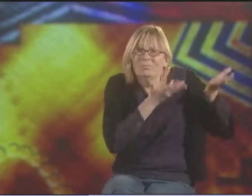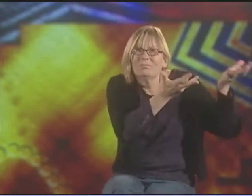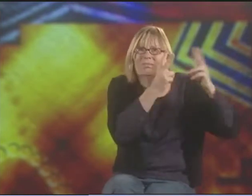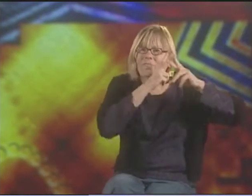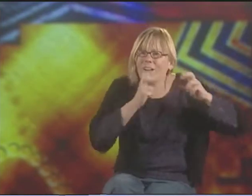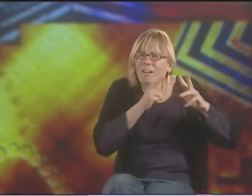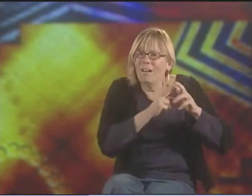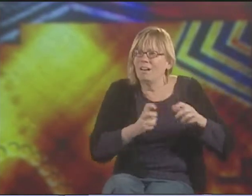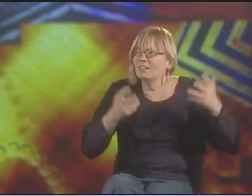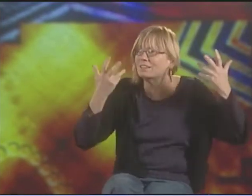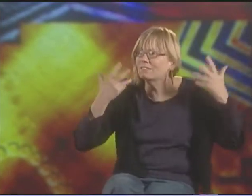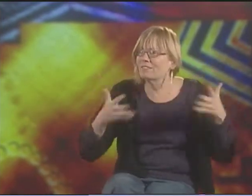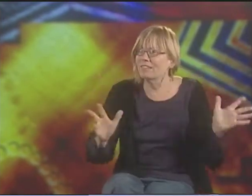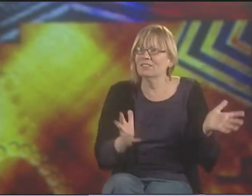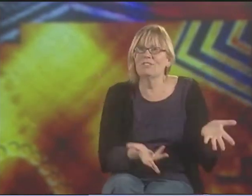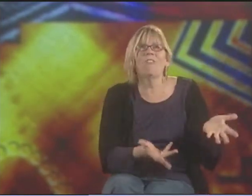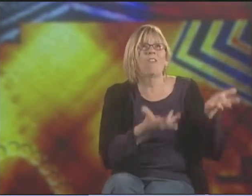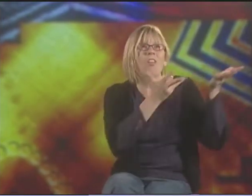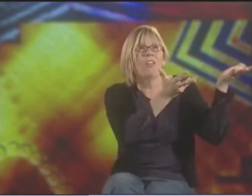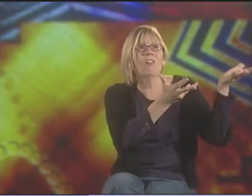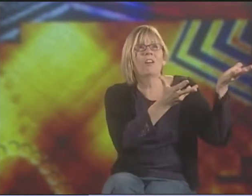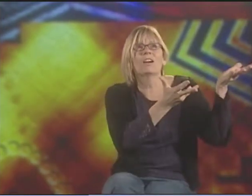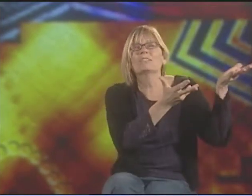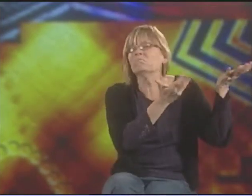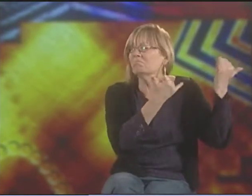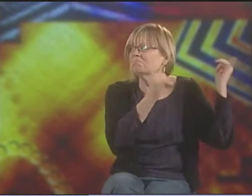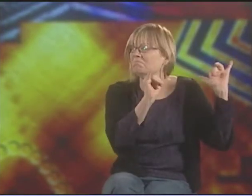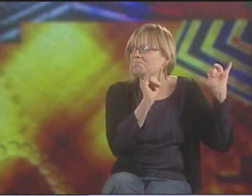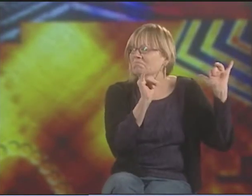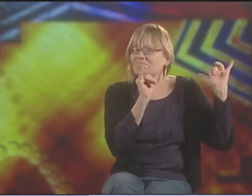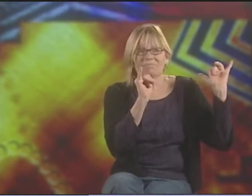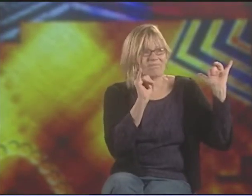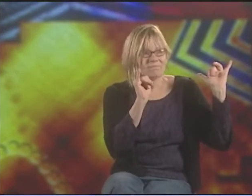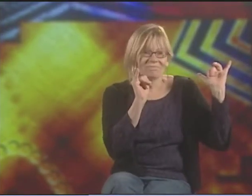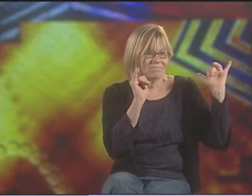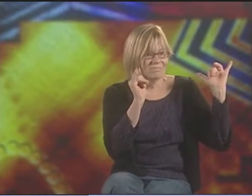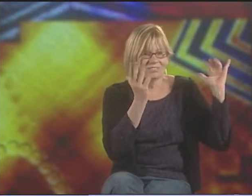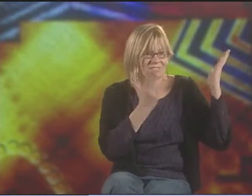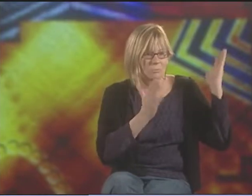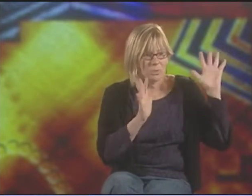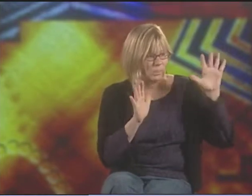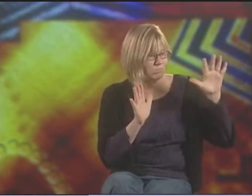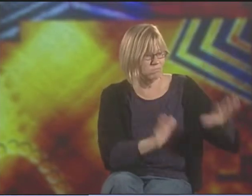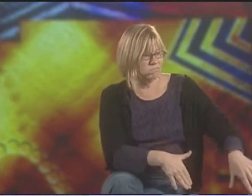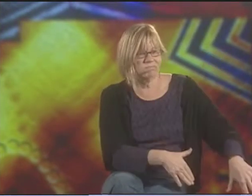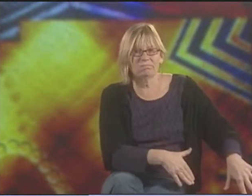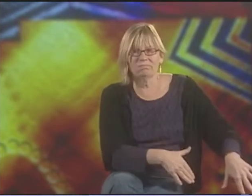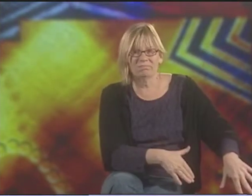"LET'S BRING IT FORTH. LET'S ELEVATE IT "AND CELEBRATE IT. "AND IT'S STILL THERE, THIS BEAUTIFUL THING.